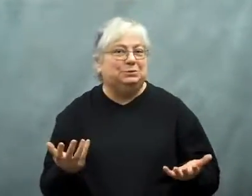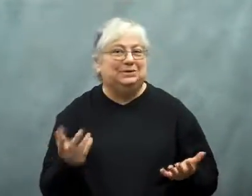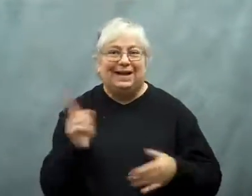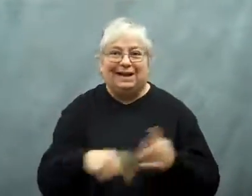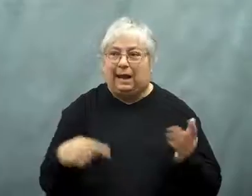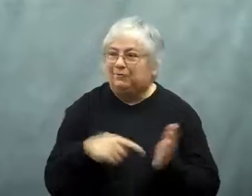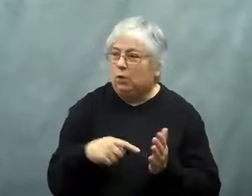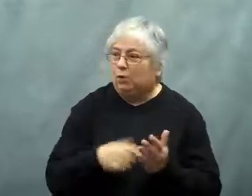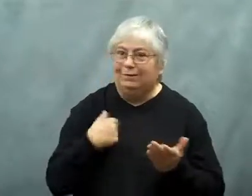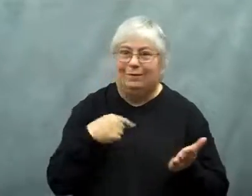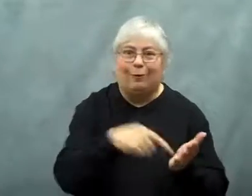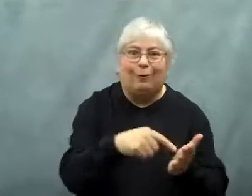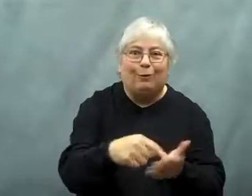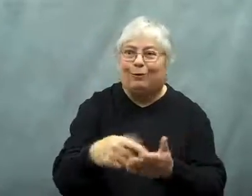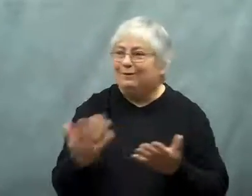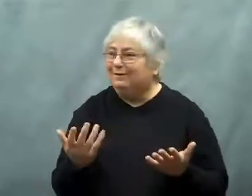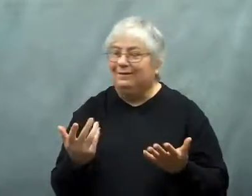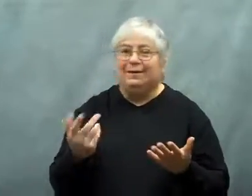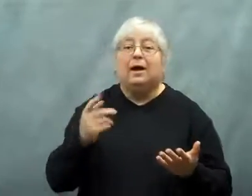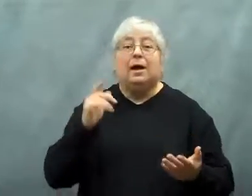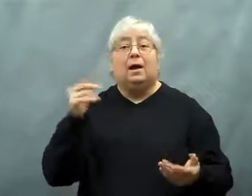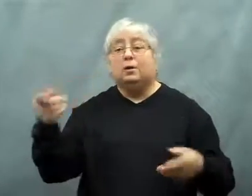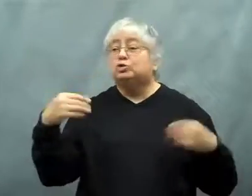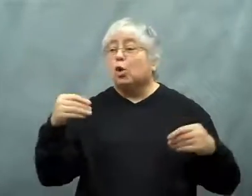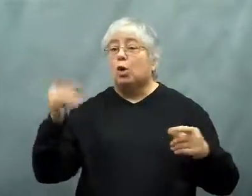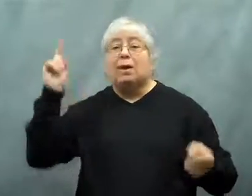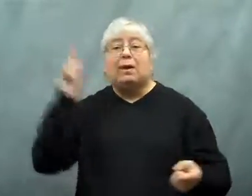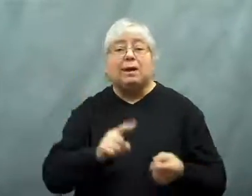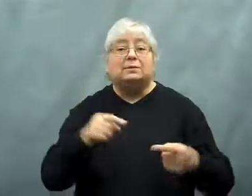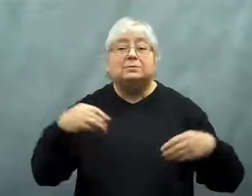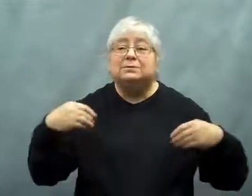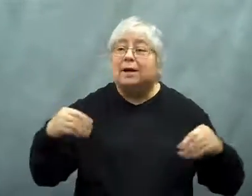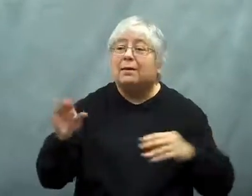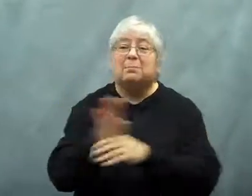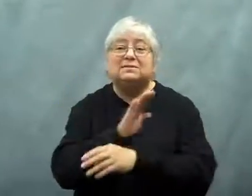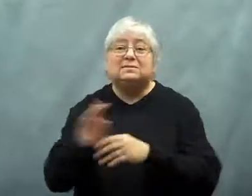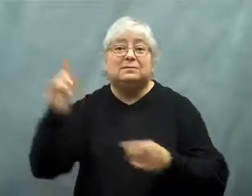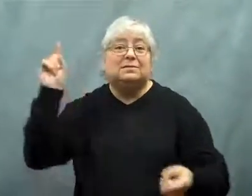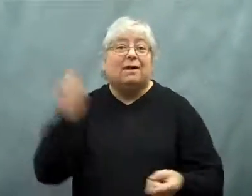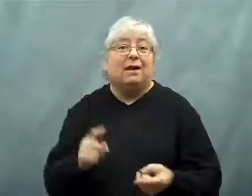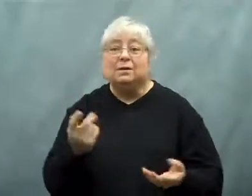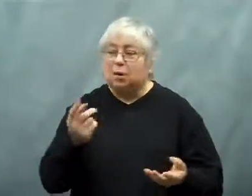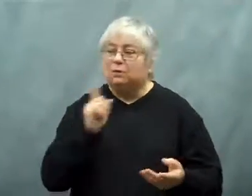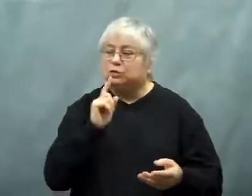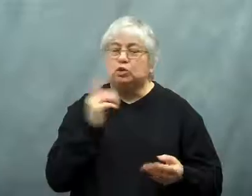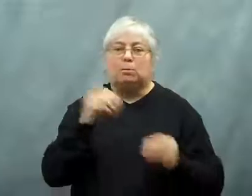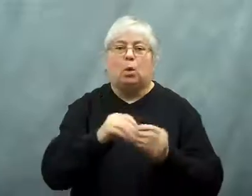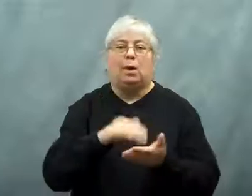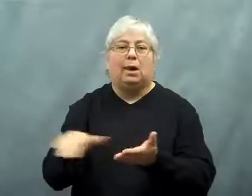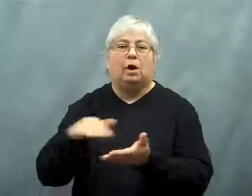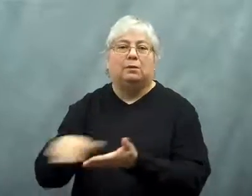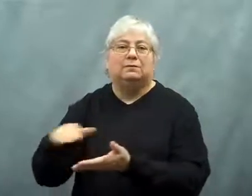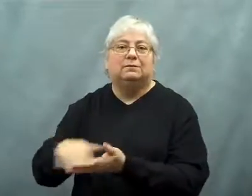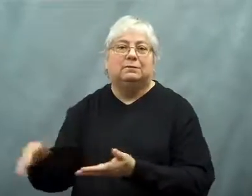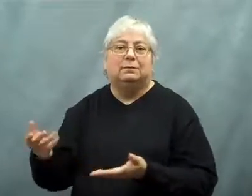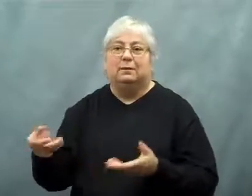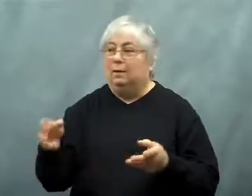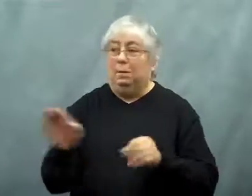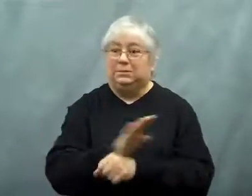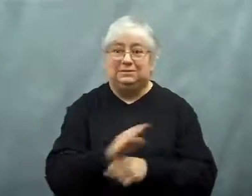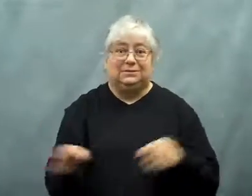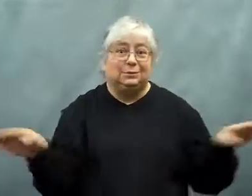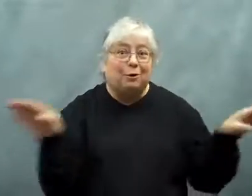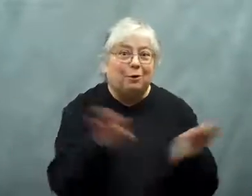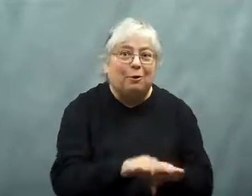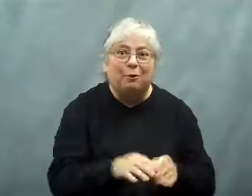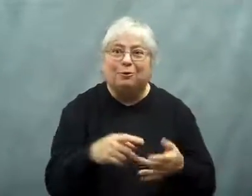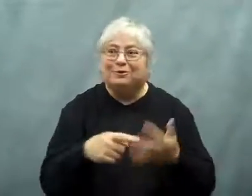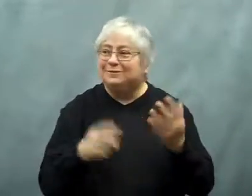They have to pay their bills, so they can't afford to spend money.